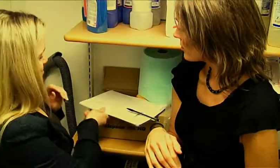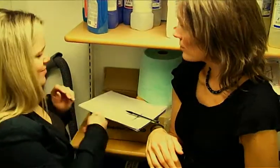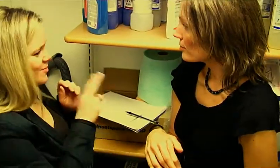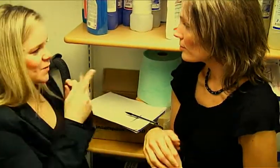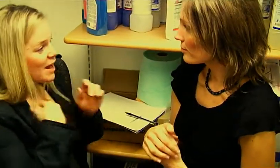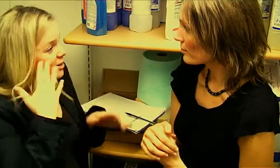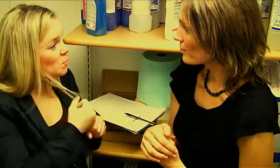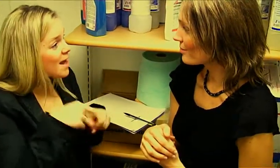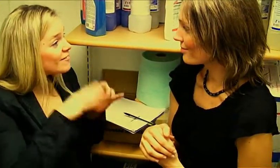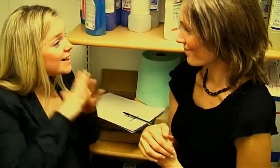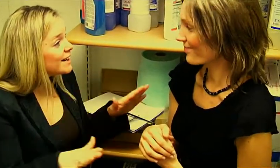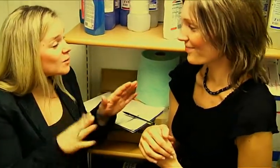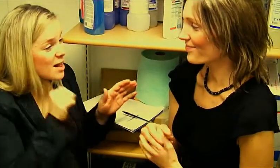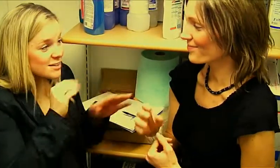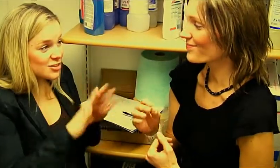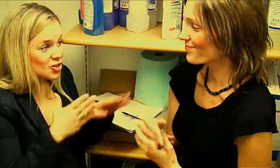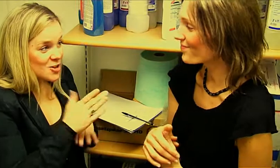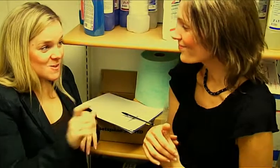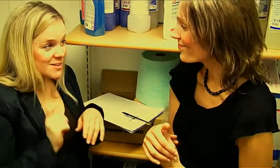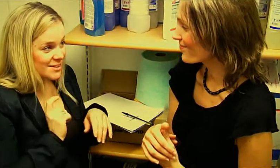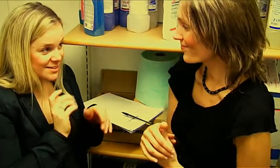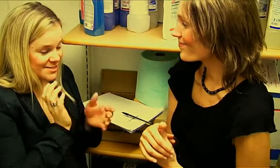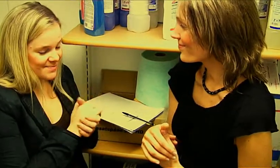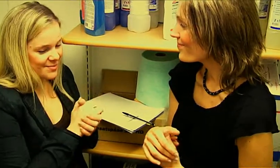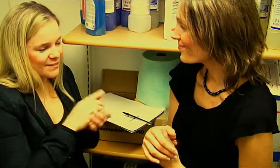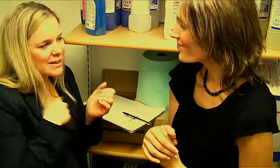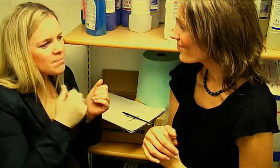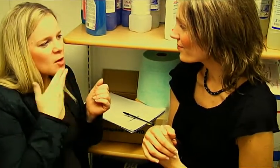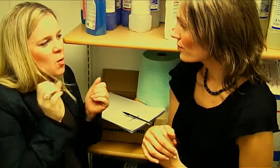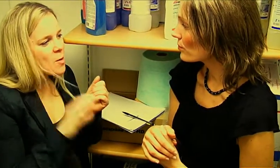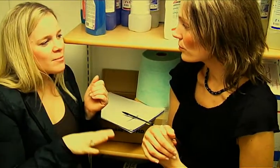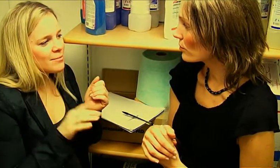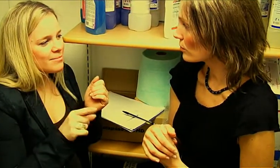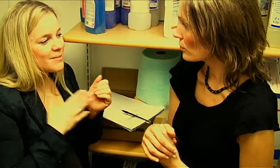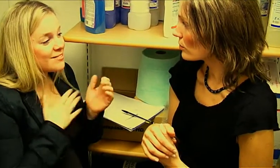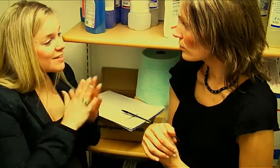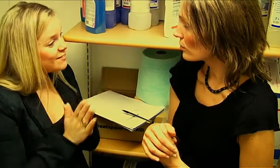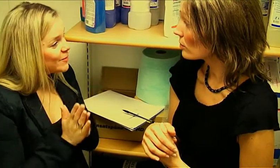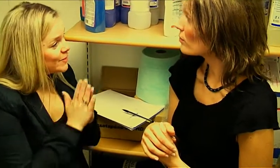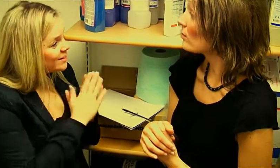Here we can work alone without being disturbed by Anders. Yes, now we're gonna talk about... my favorite.